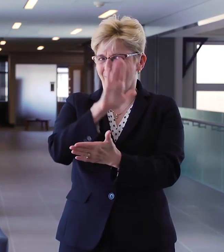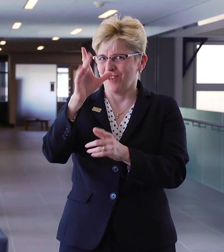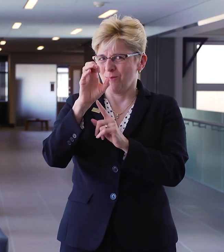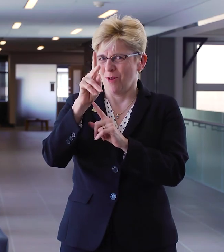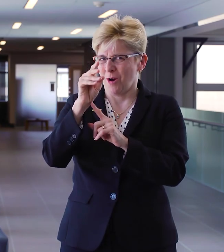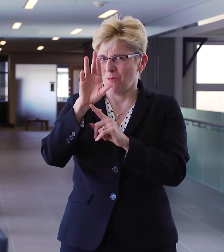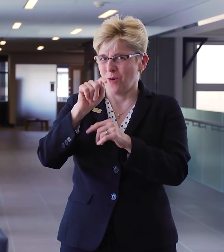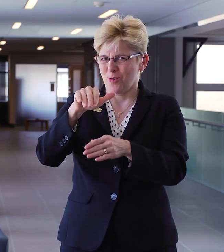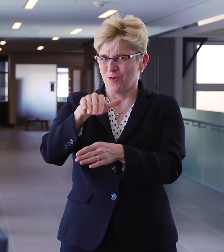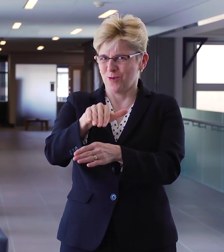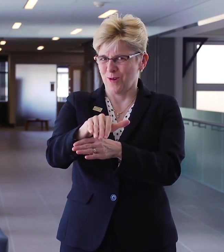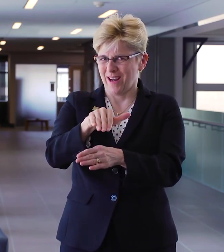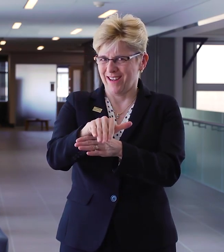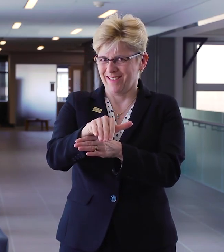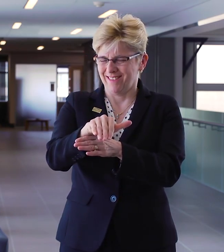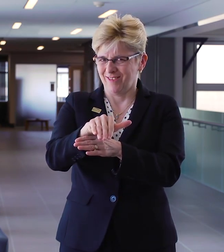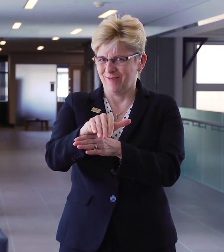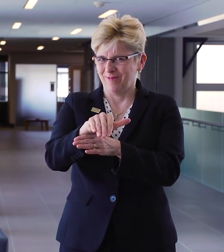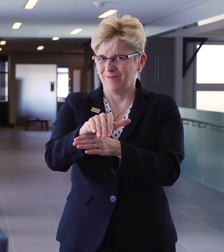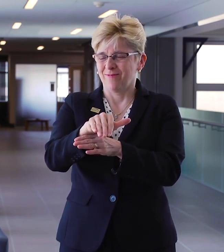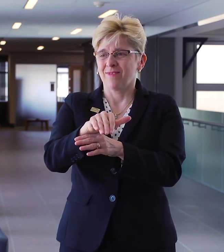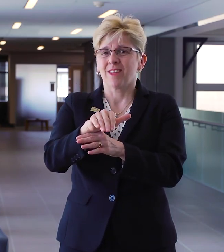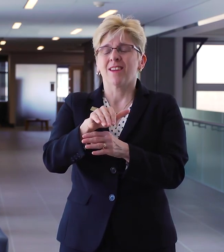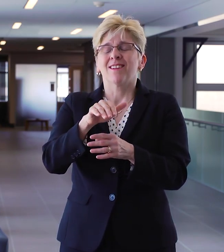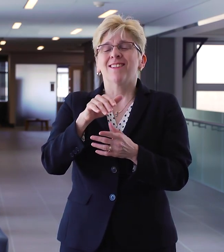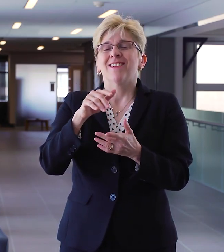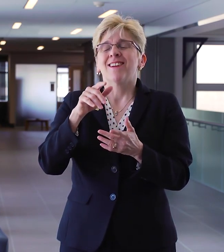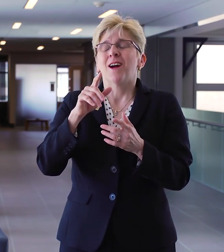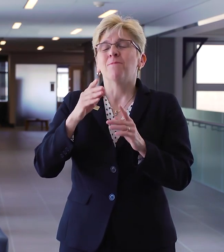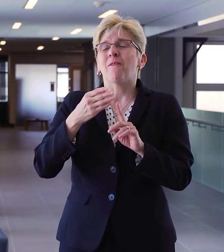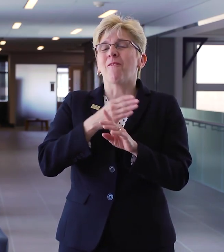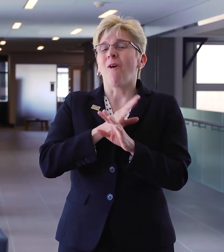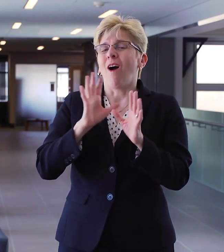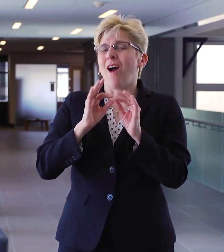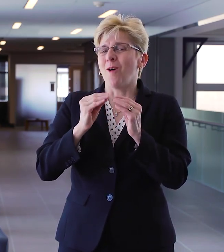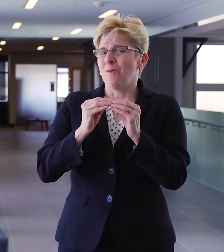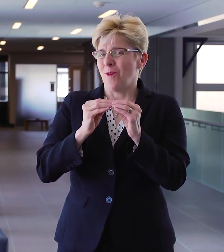The College at Brockport tonight. Before I go further,